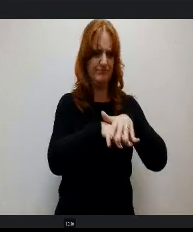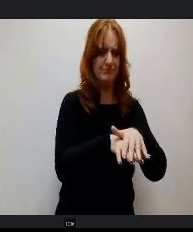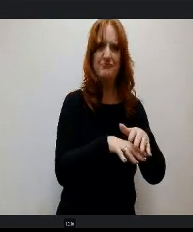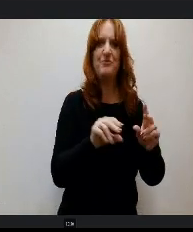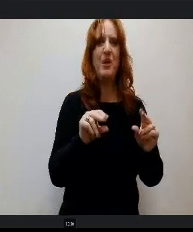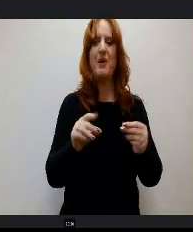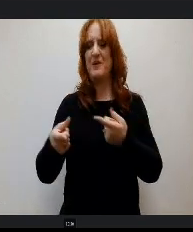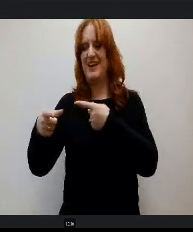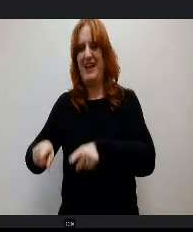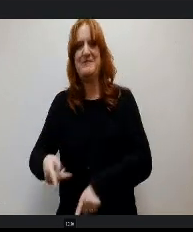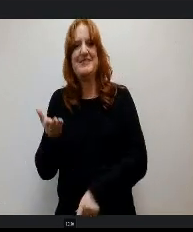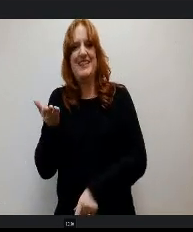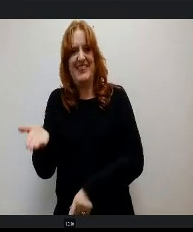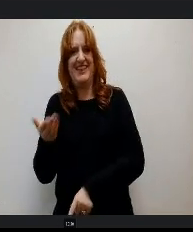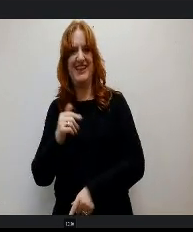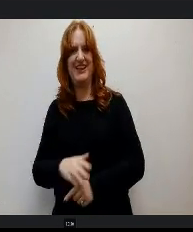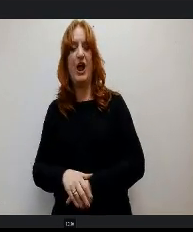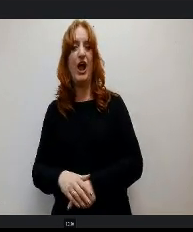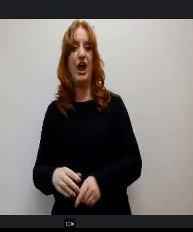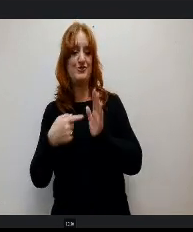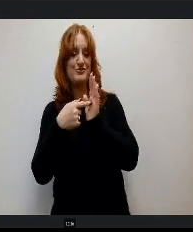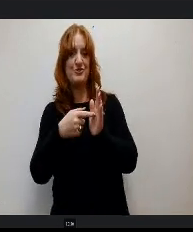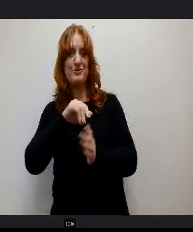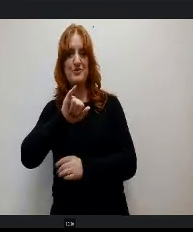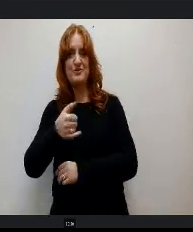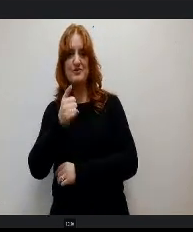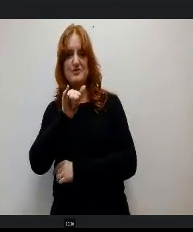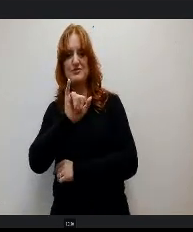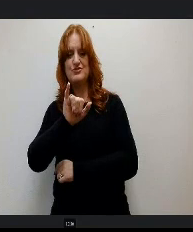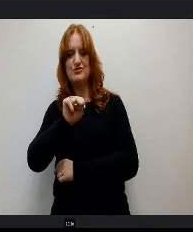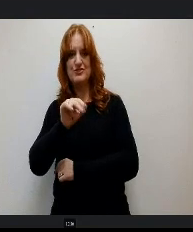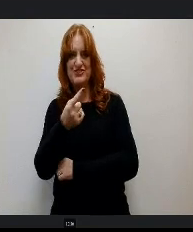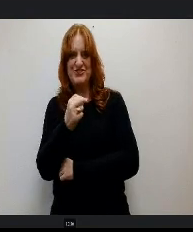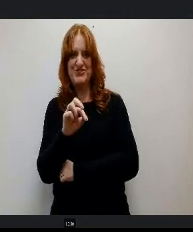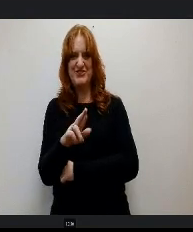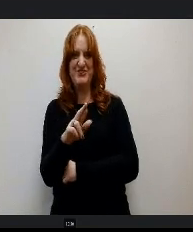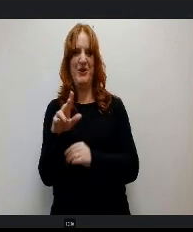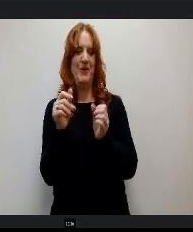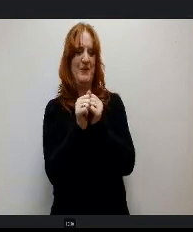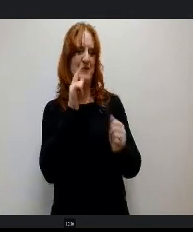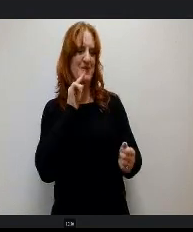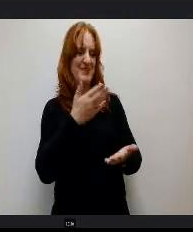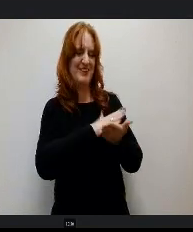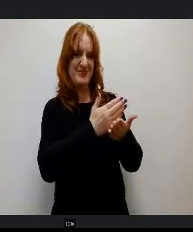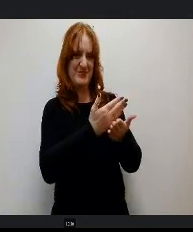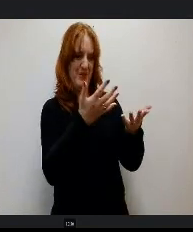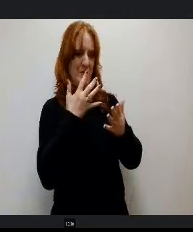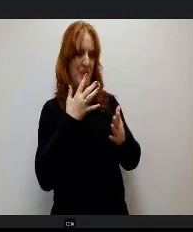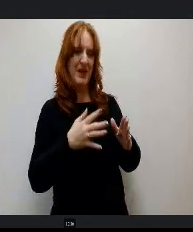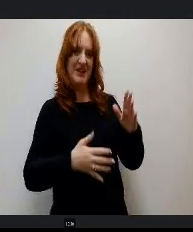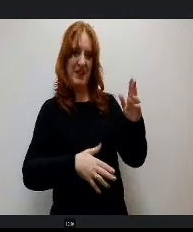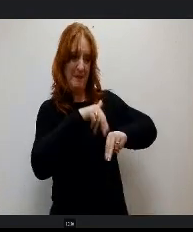I showed Ginger like the vision for A kitchen that we want to build in our space so that our kids don't have to go from 1:00 room